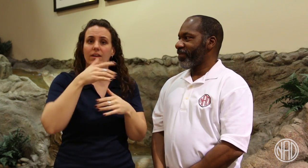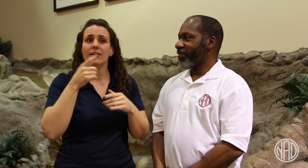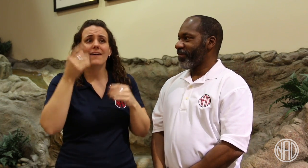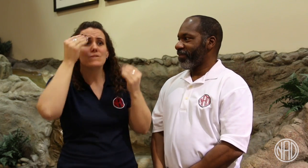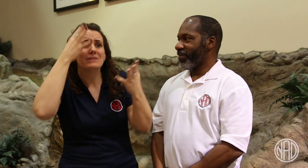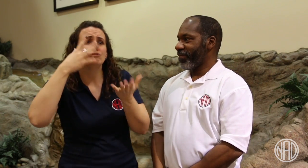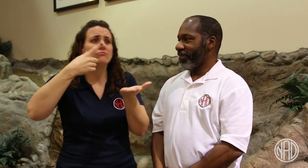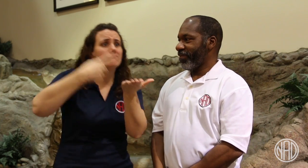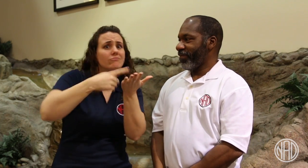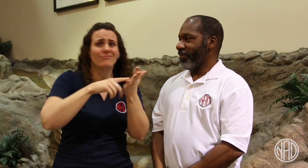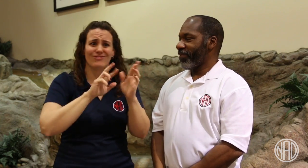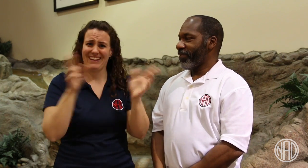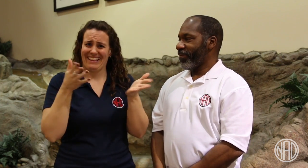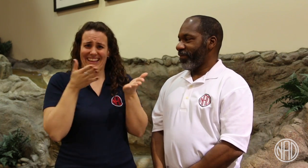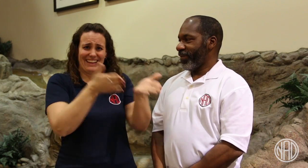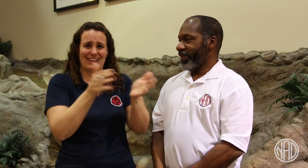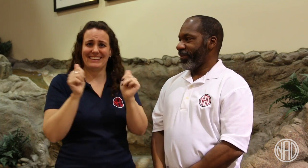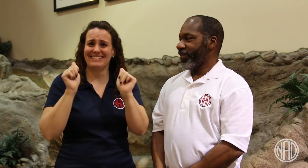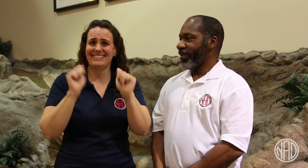All events and updates are available for your viewing.